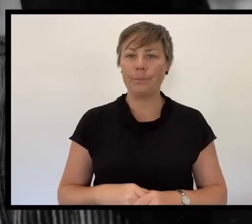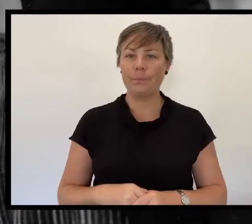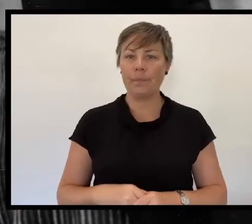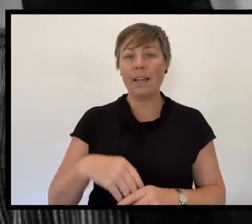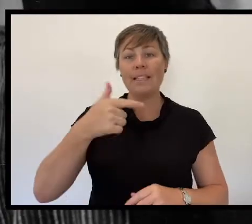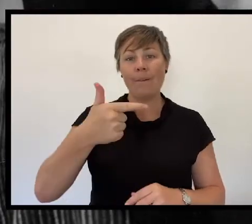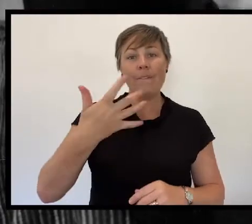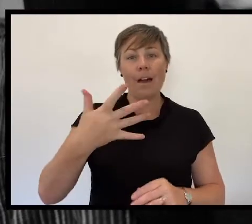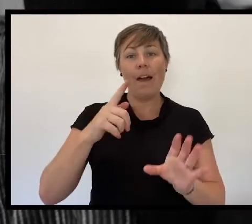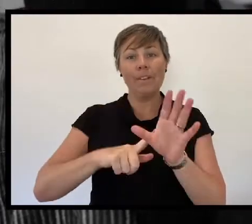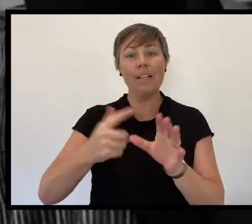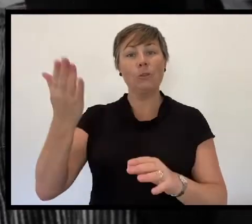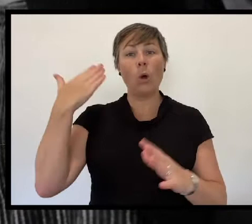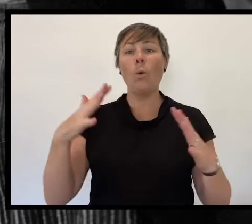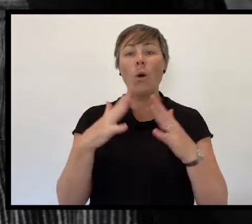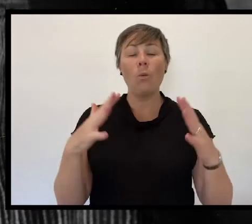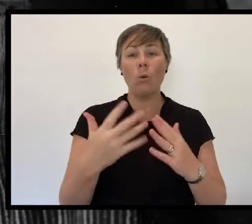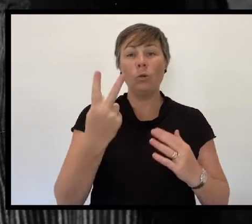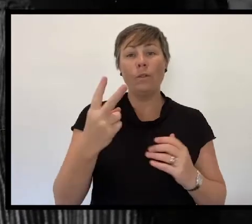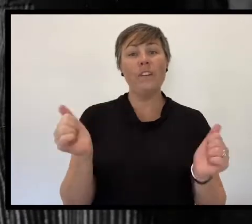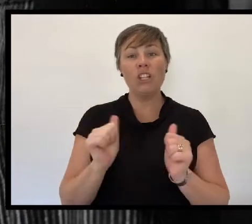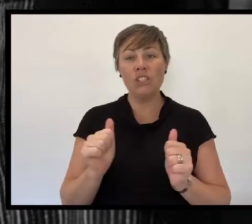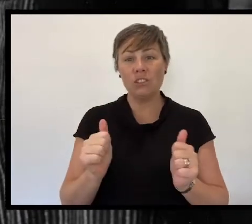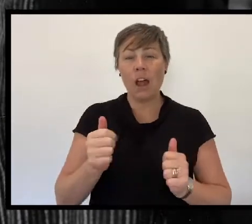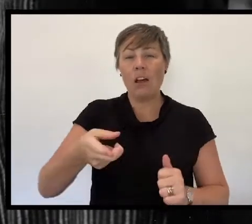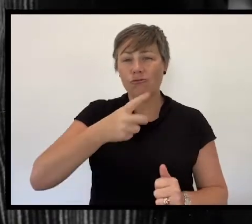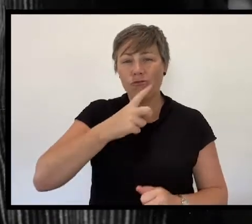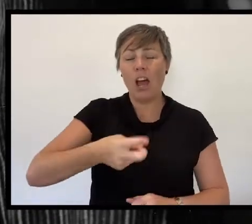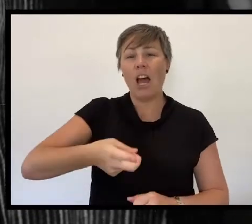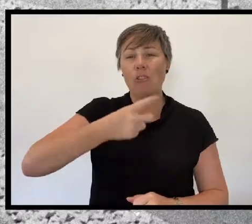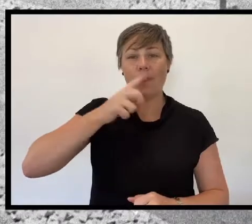hundreds of thousands of Victorians returned home to their loved ones.